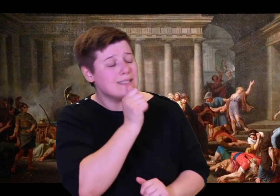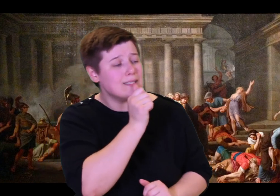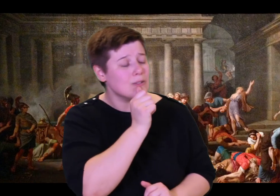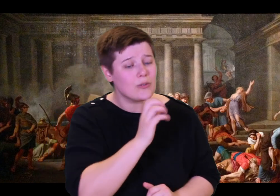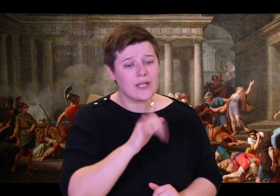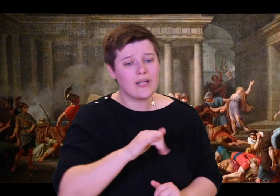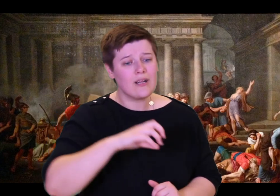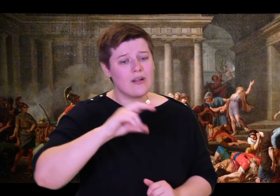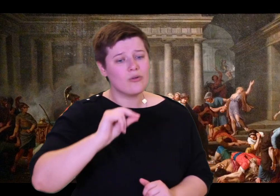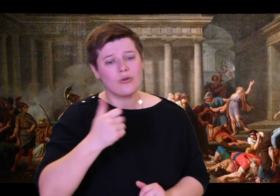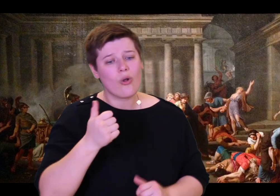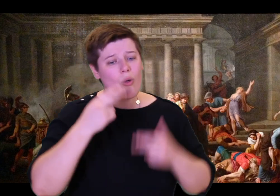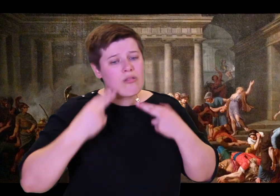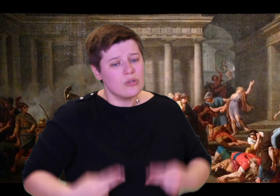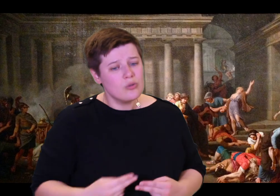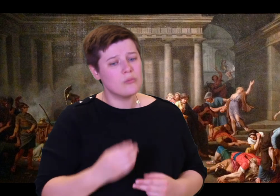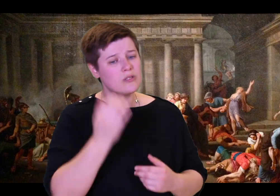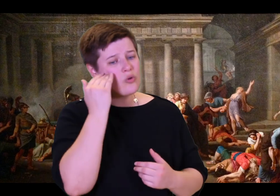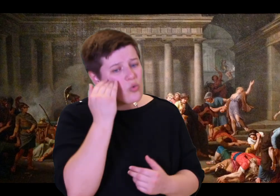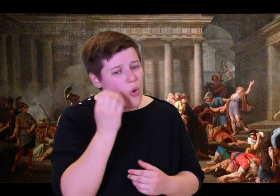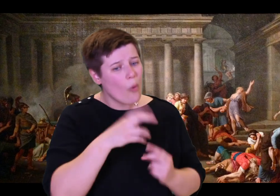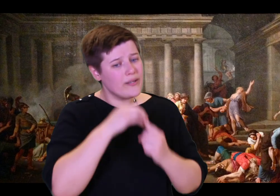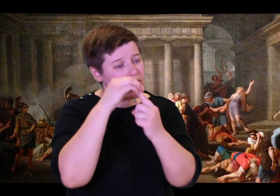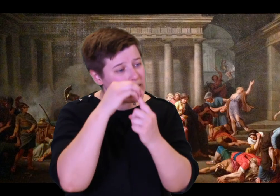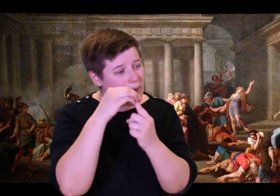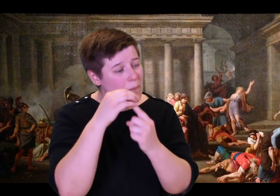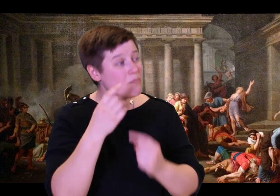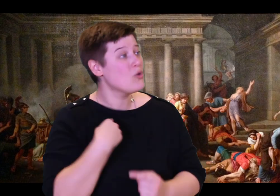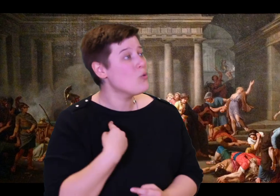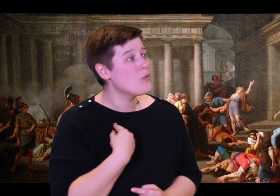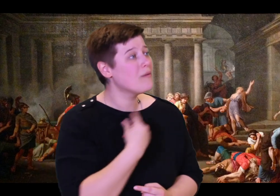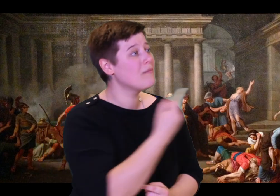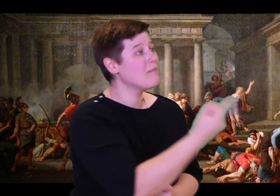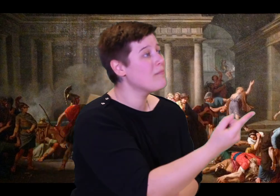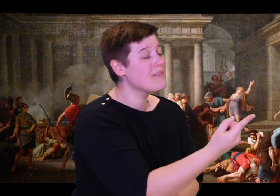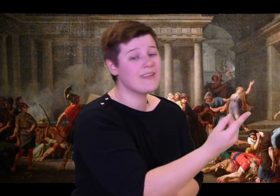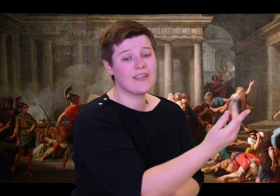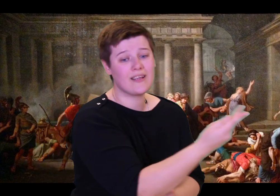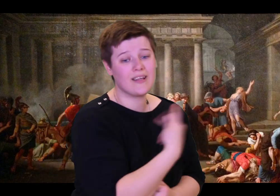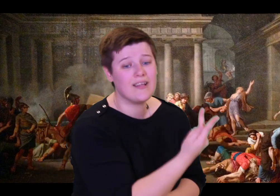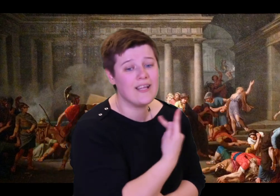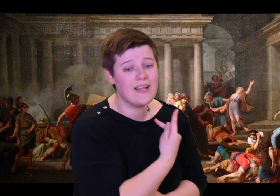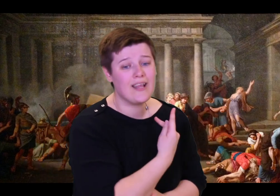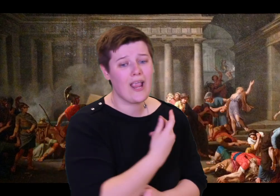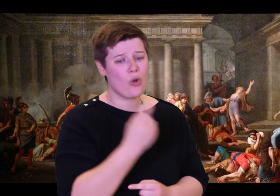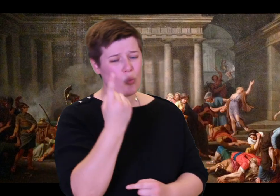immediately. I felt a constant dread that some evil man would fool me with his